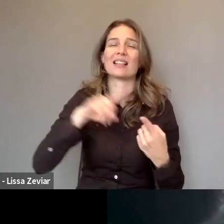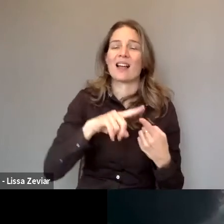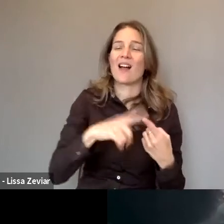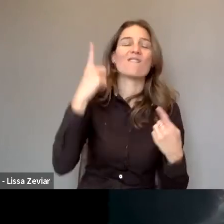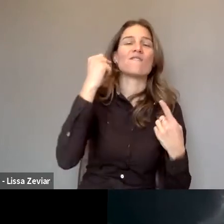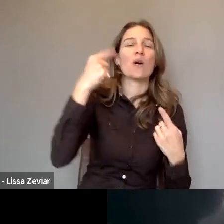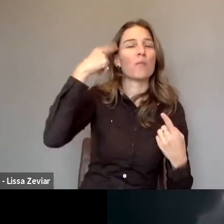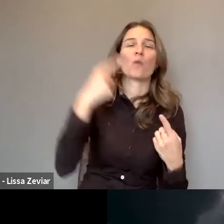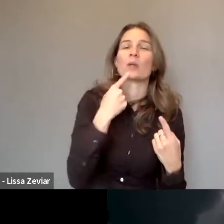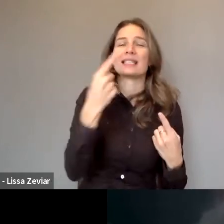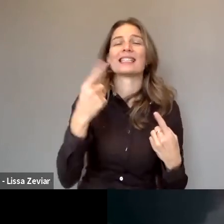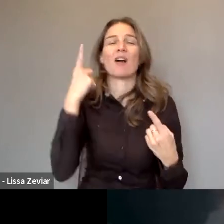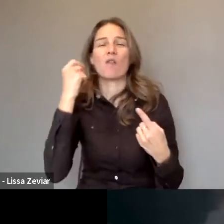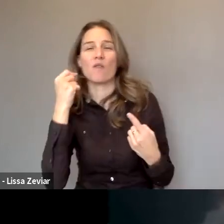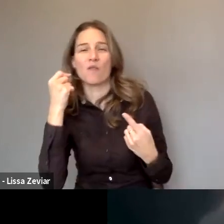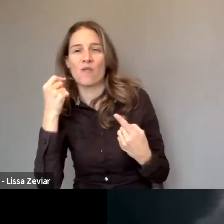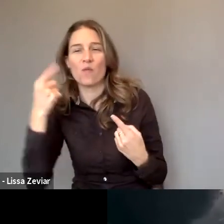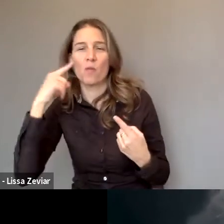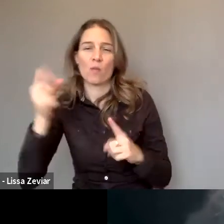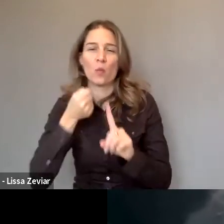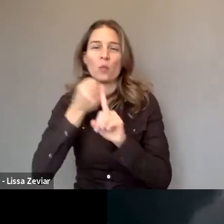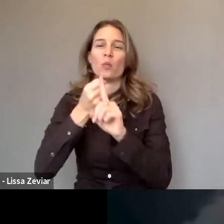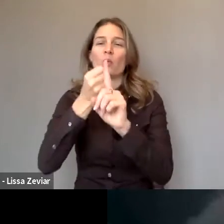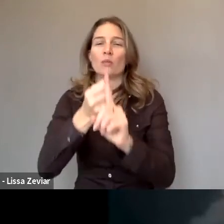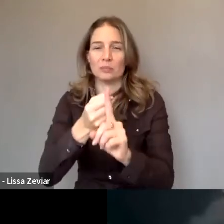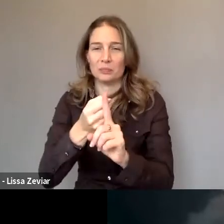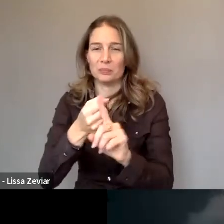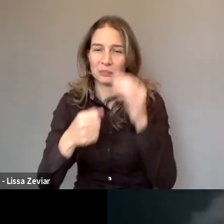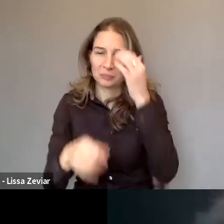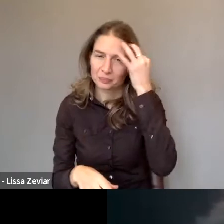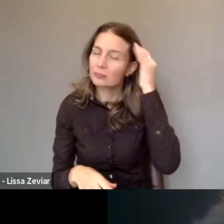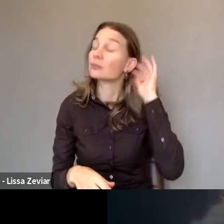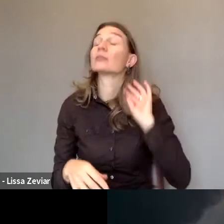which is an organization to promote women with disabilities in the city,